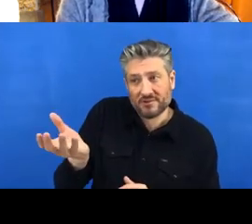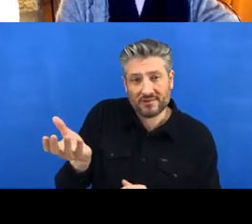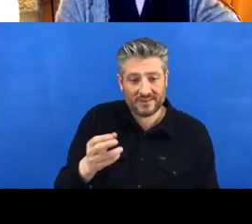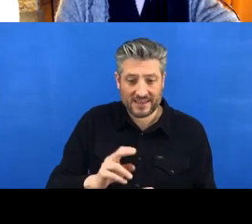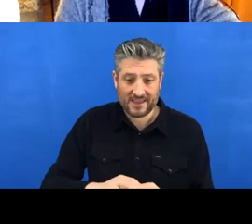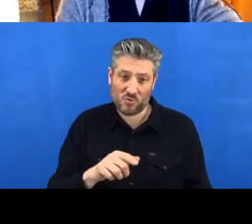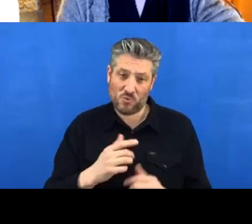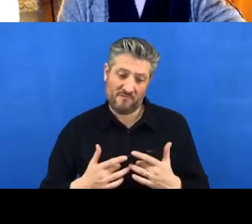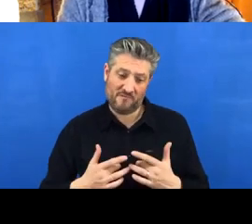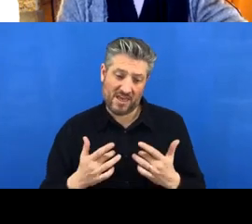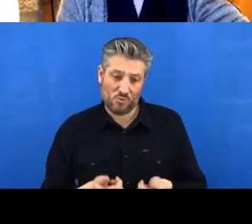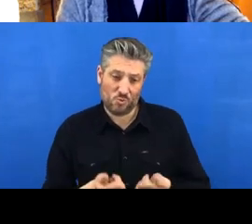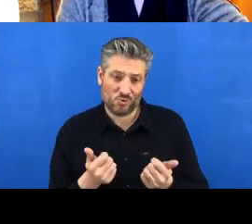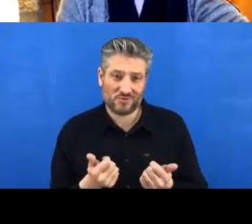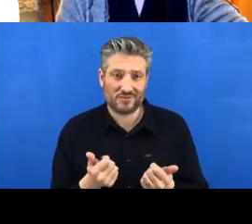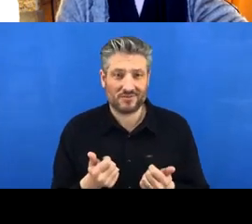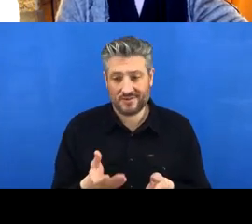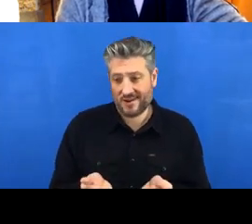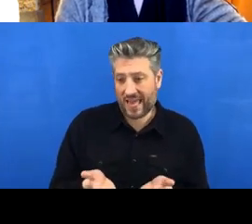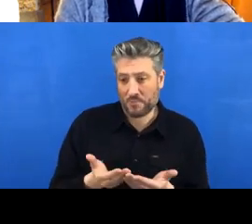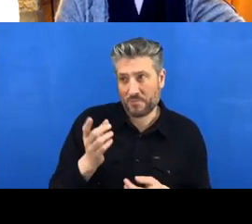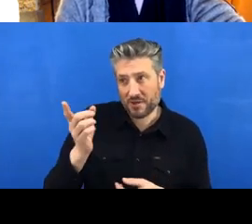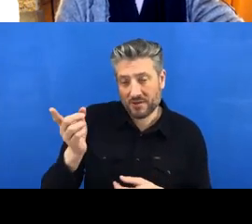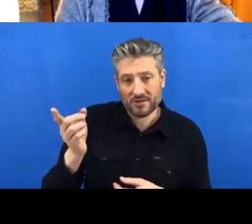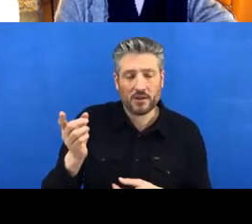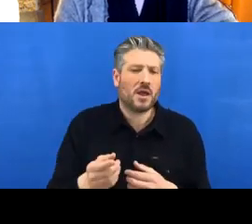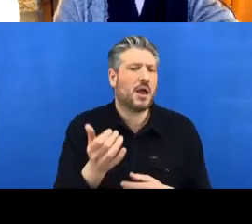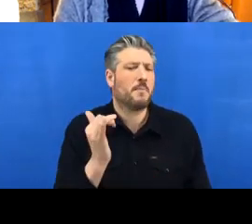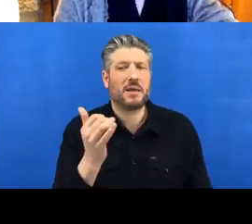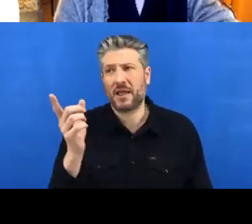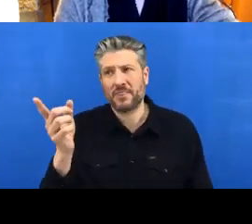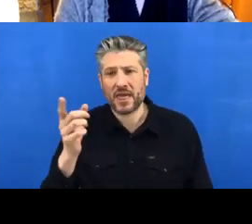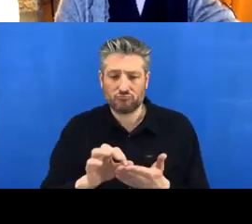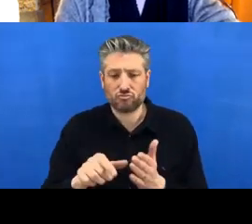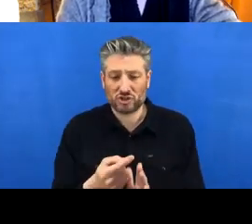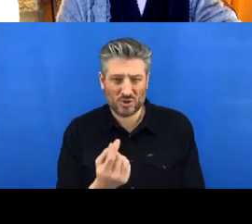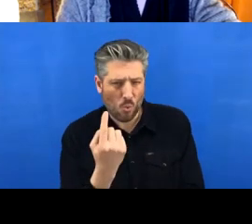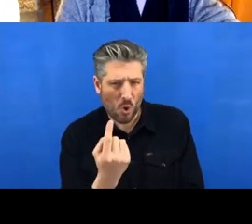be fixing a typo, people will still be grateful. And yeah again,